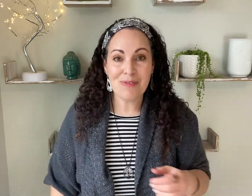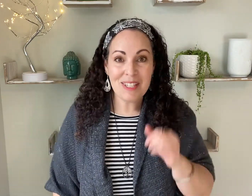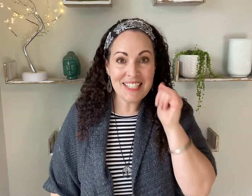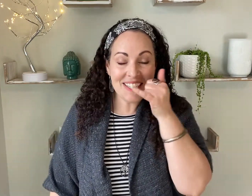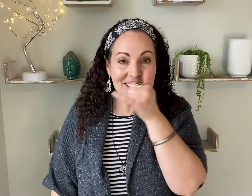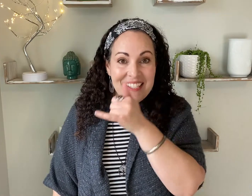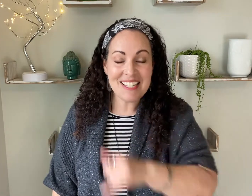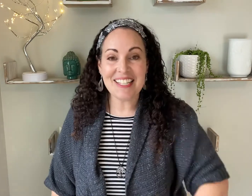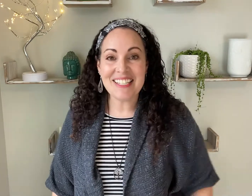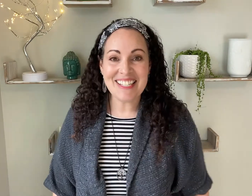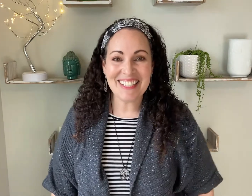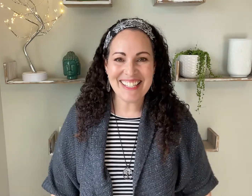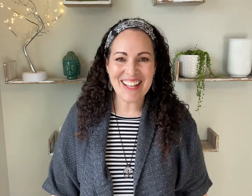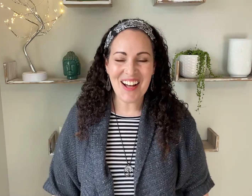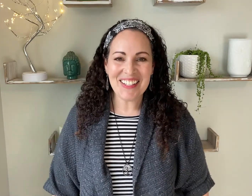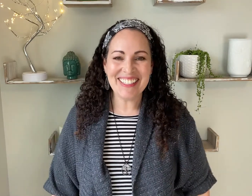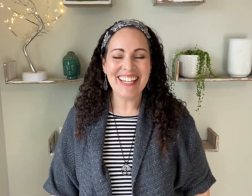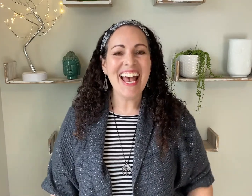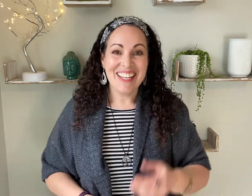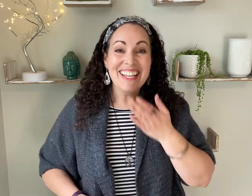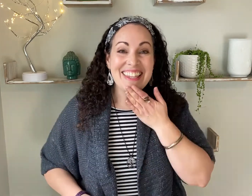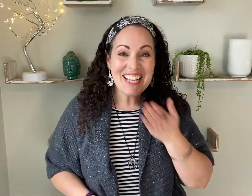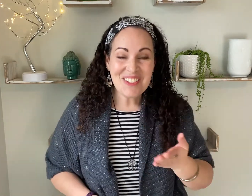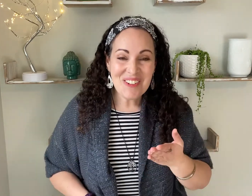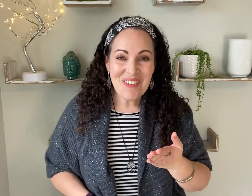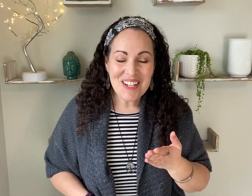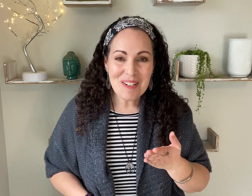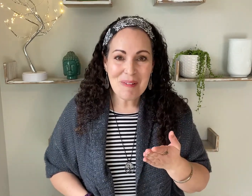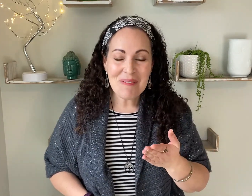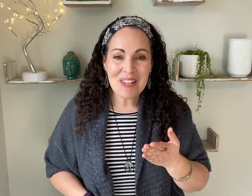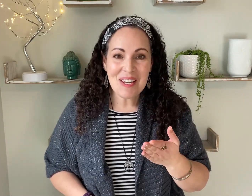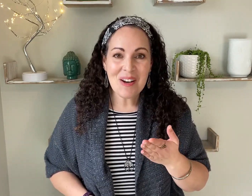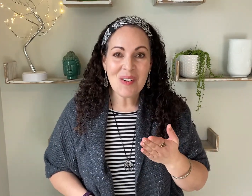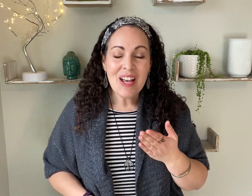you feel like singing a silly song! Thanks for watching my video.